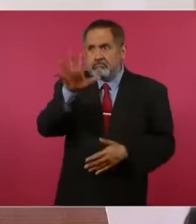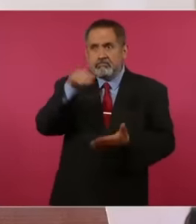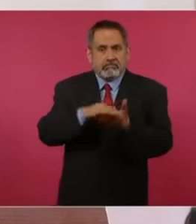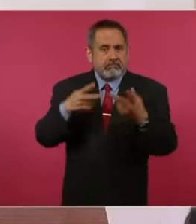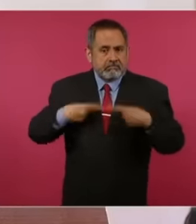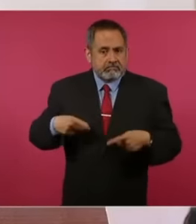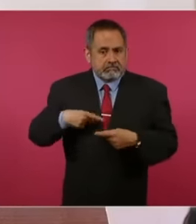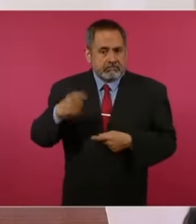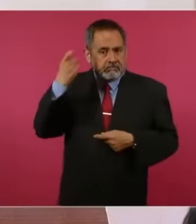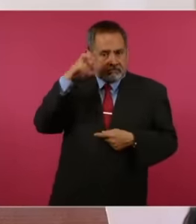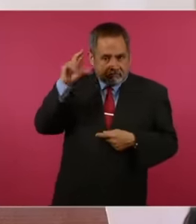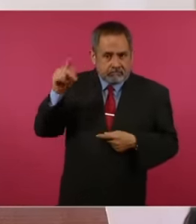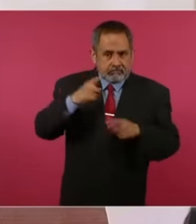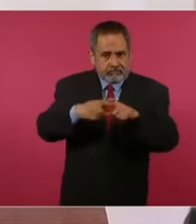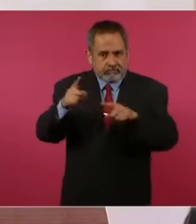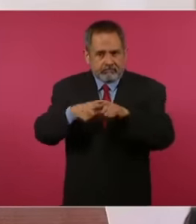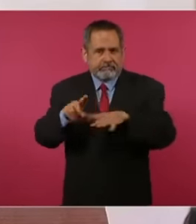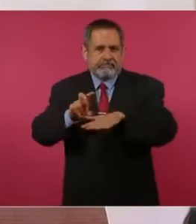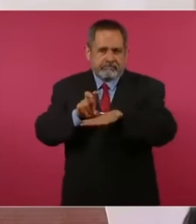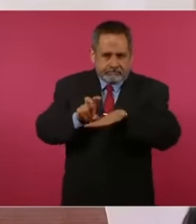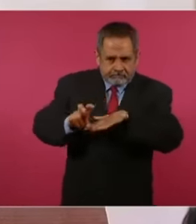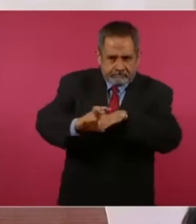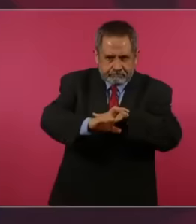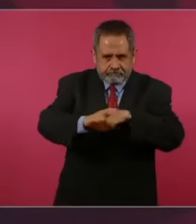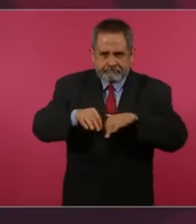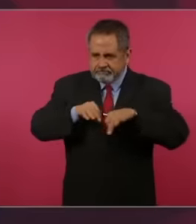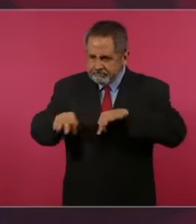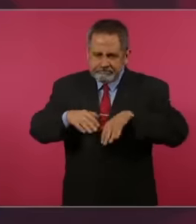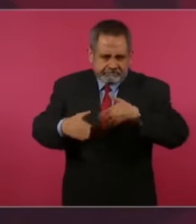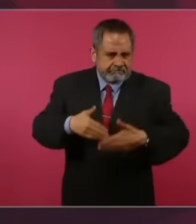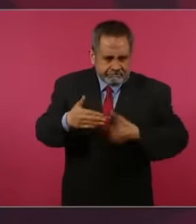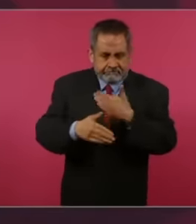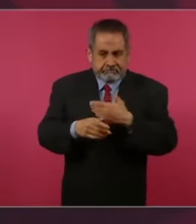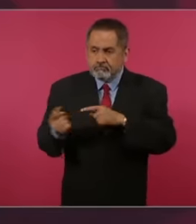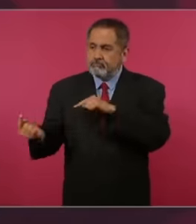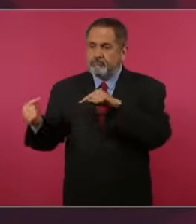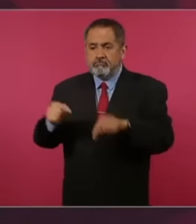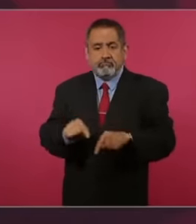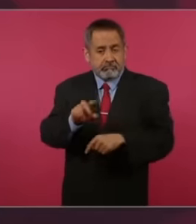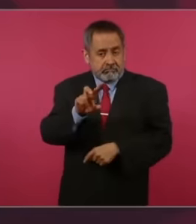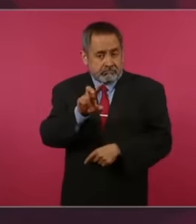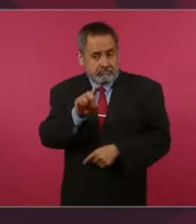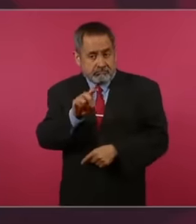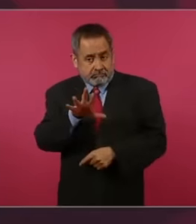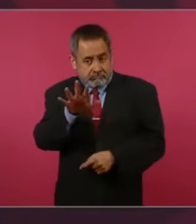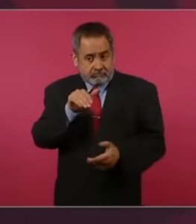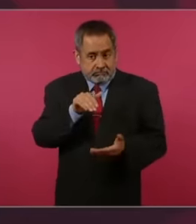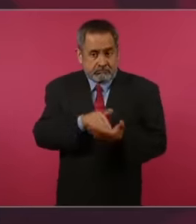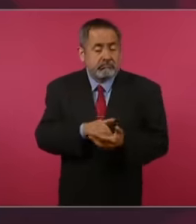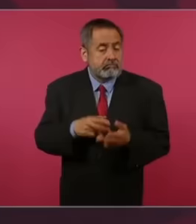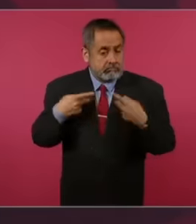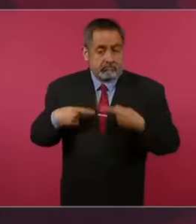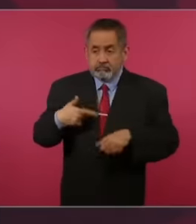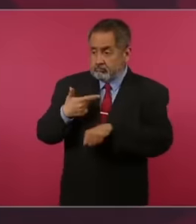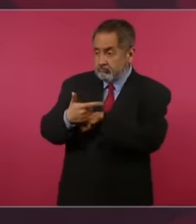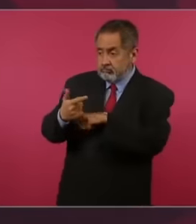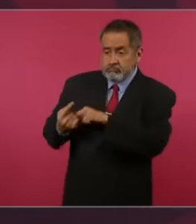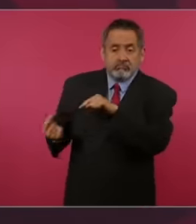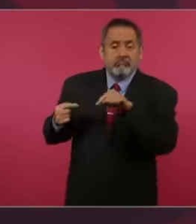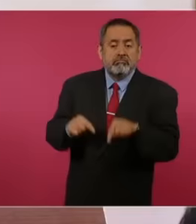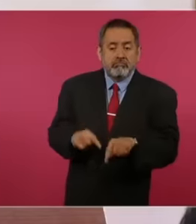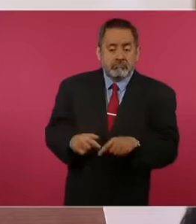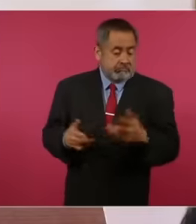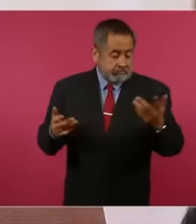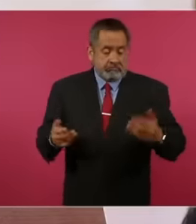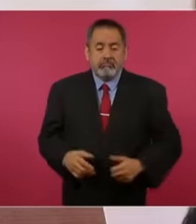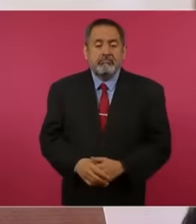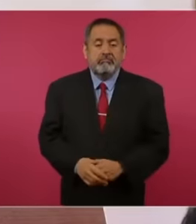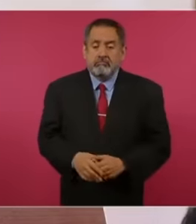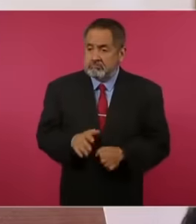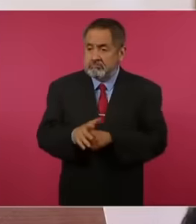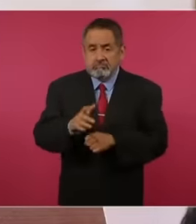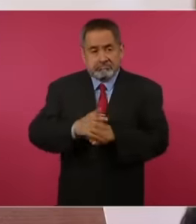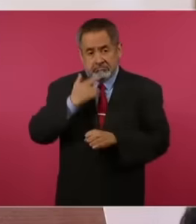the Mayan train and other activities, especially in tourism. 35,000 in Mexico. So that